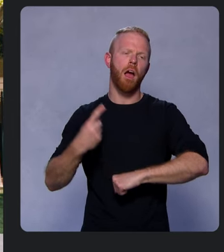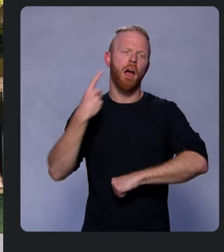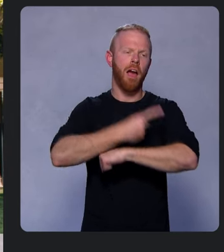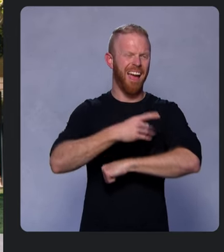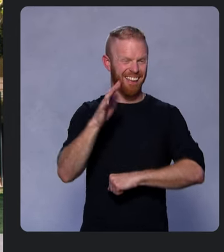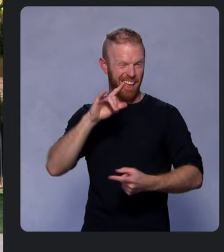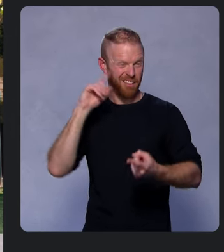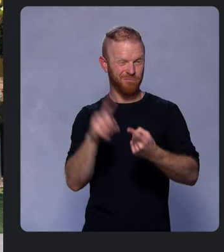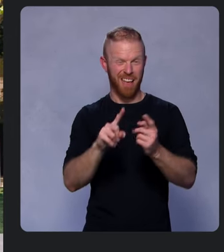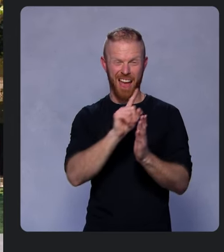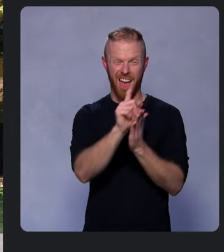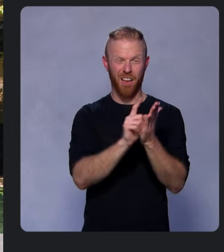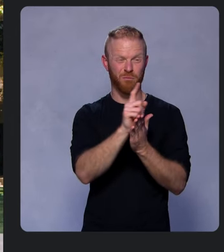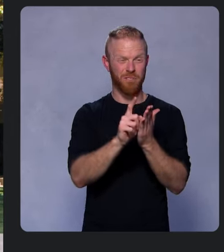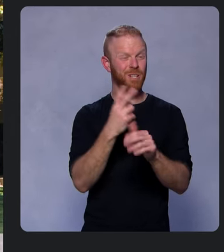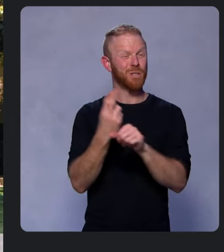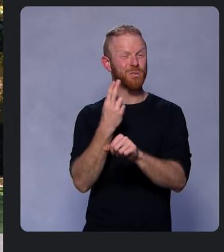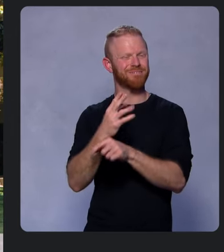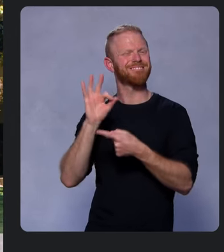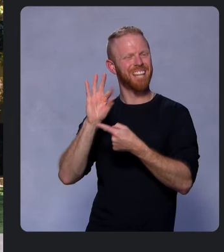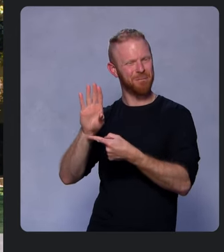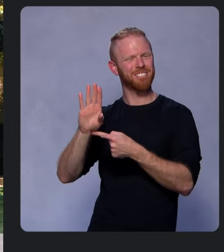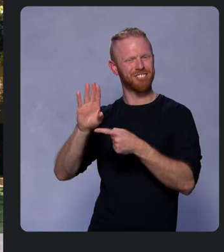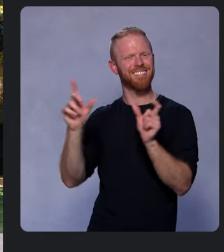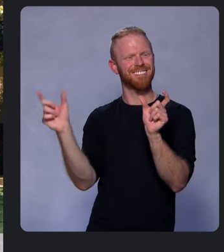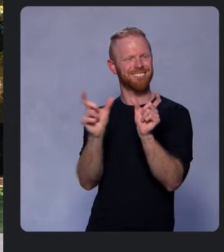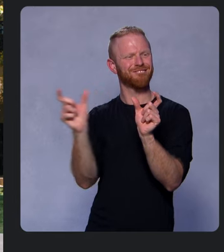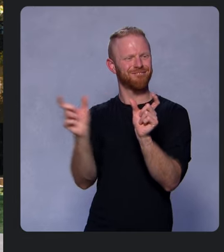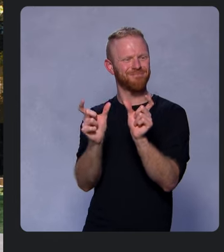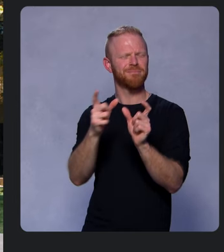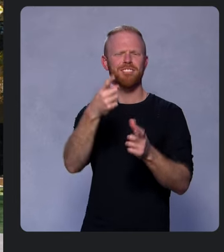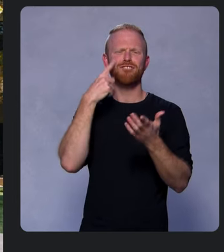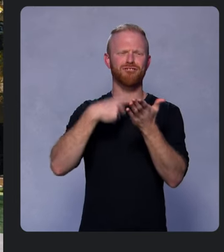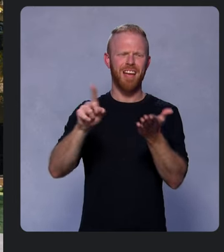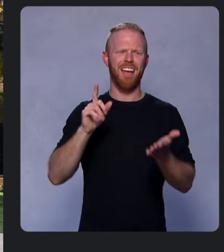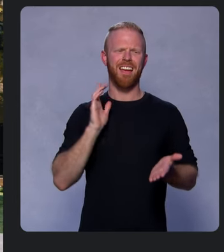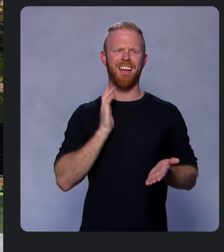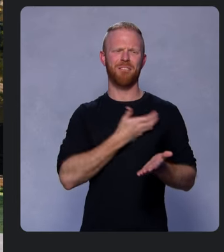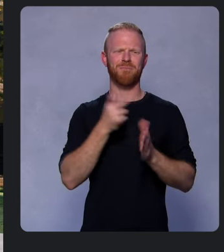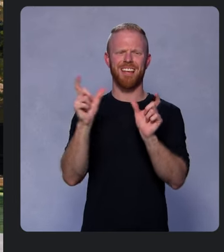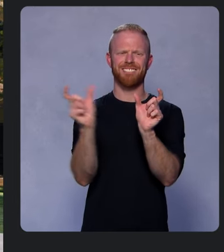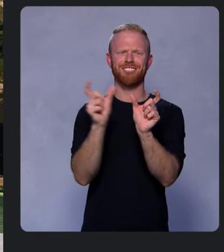Firebase Extensions. Check out Extensions now to see how they can help you expand your